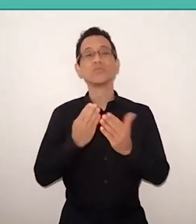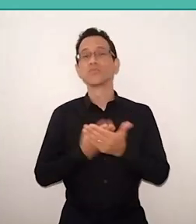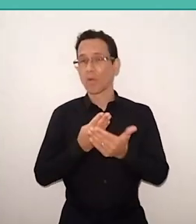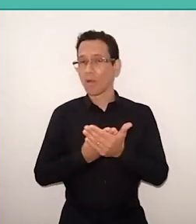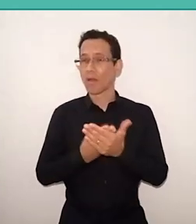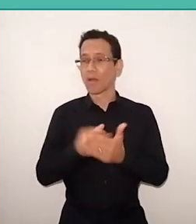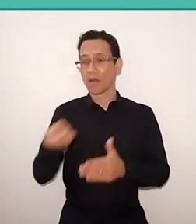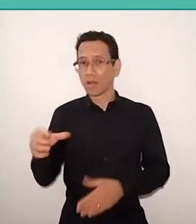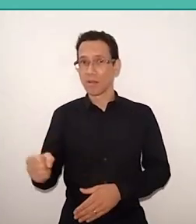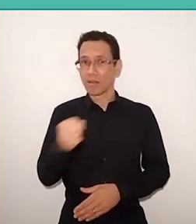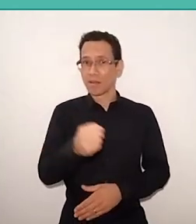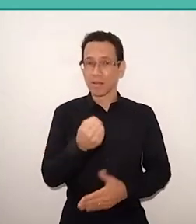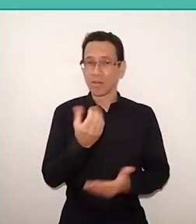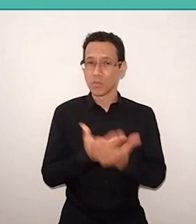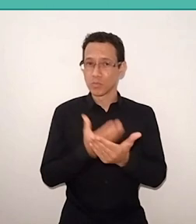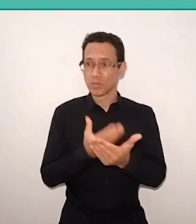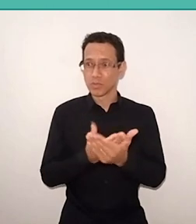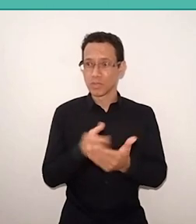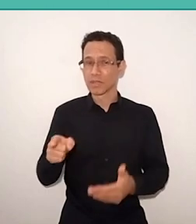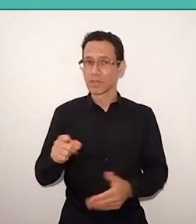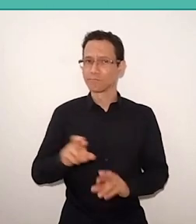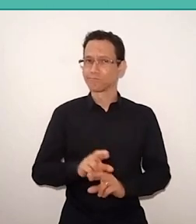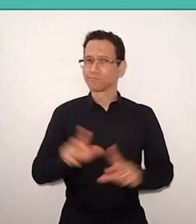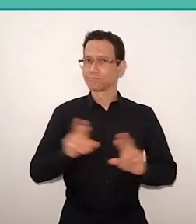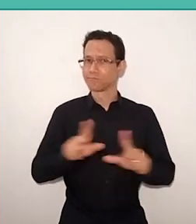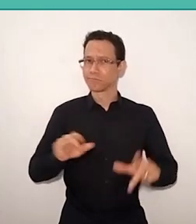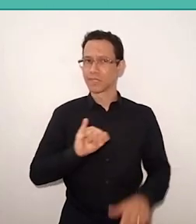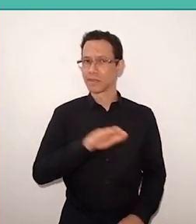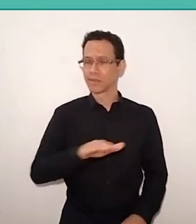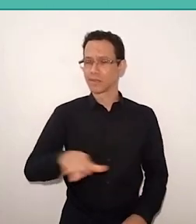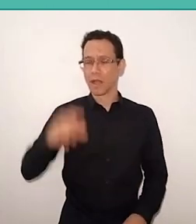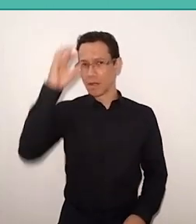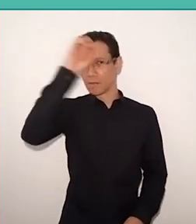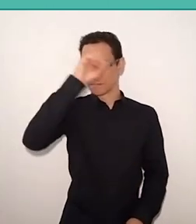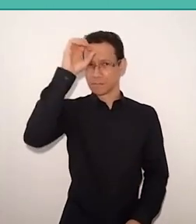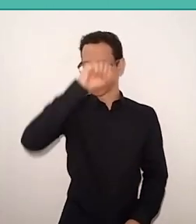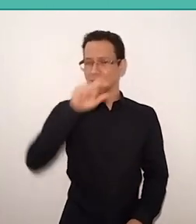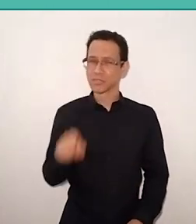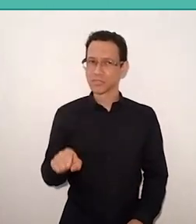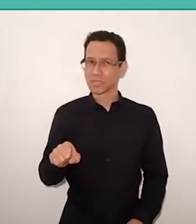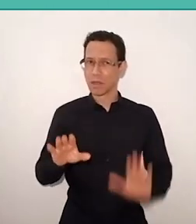so that he was not literate in early childhood education, therefore, he could not read,